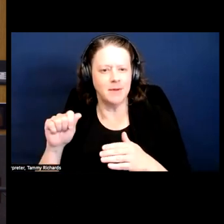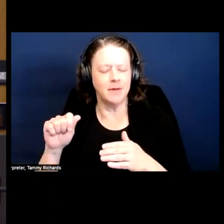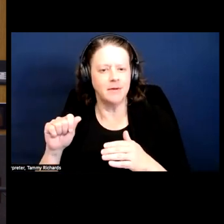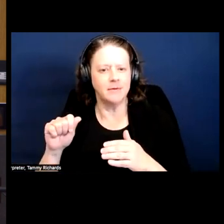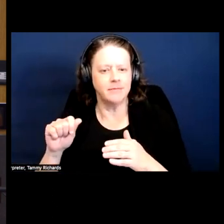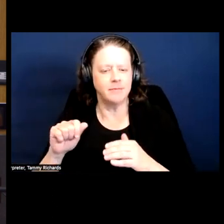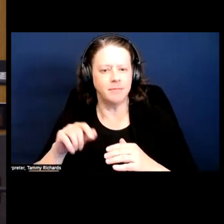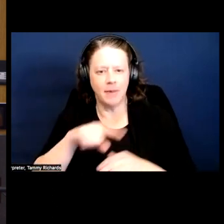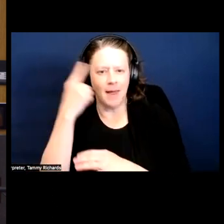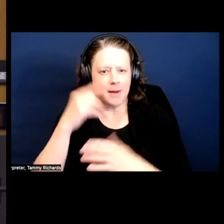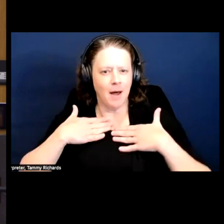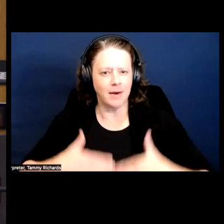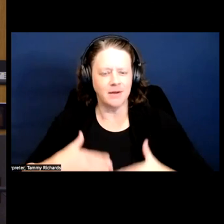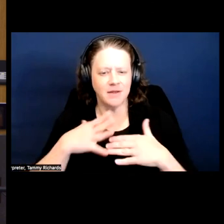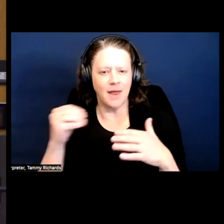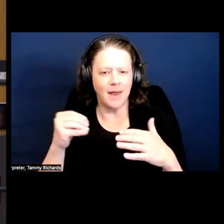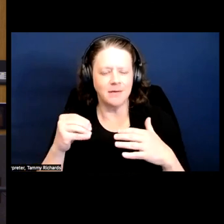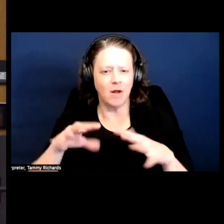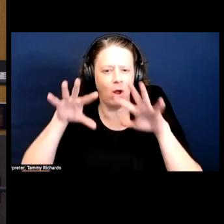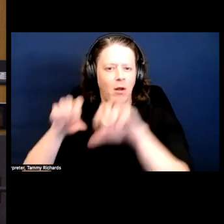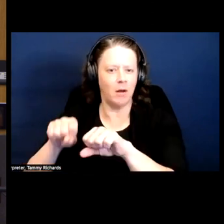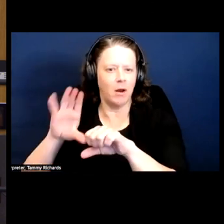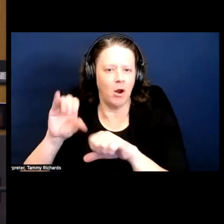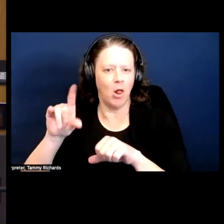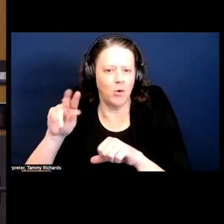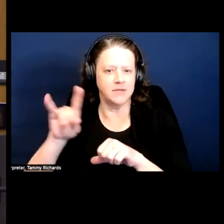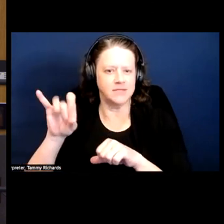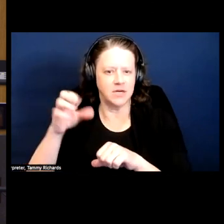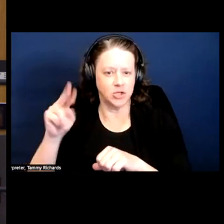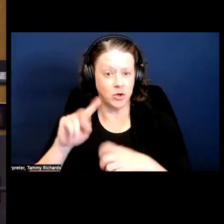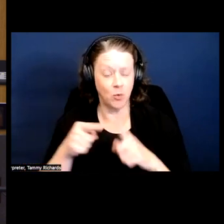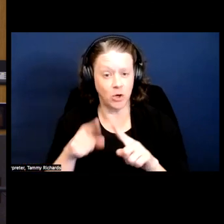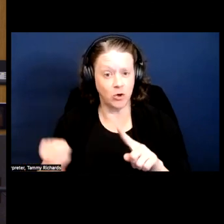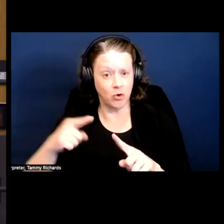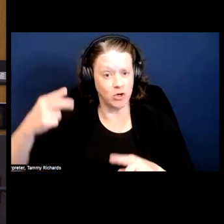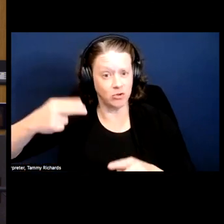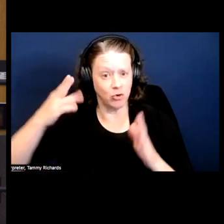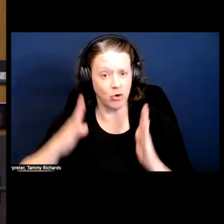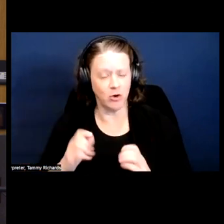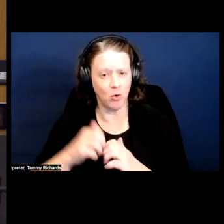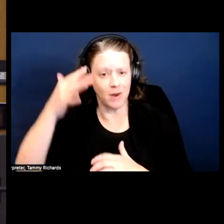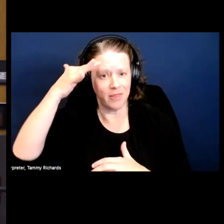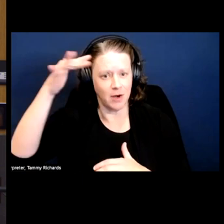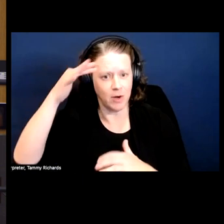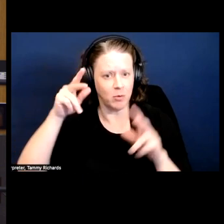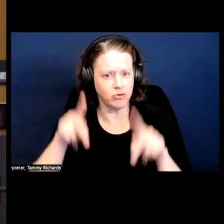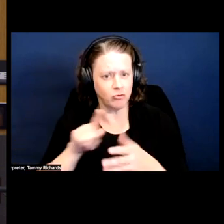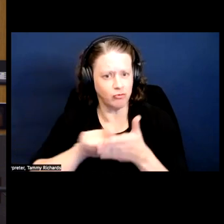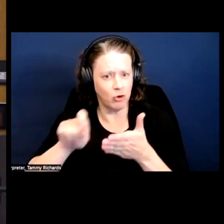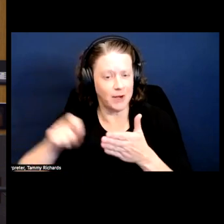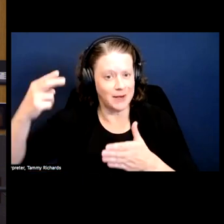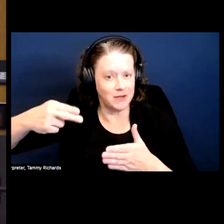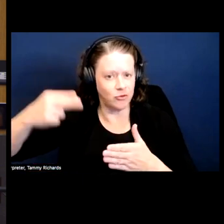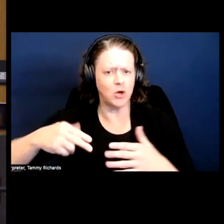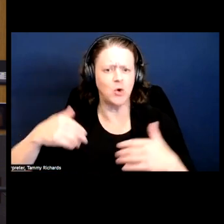And my final comment, when you're a historian or in theory in history, you have to be careful